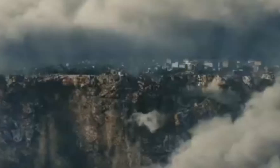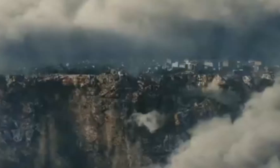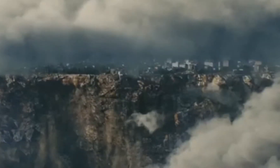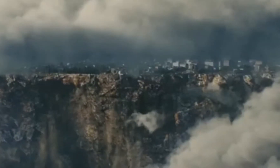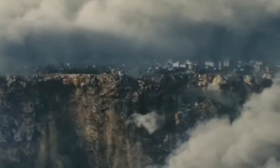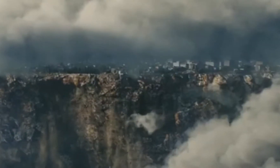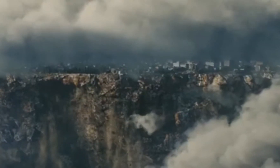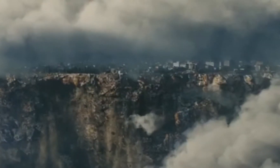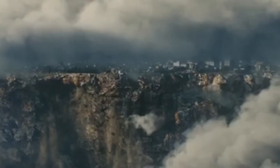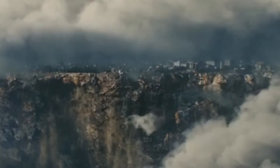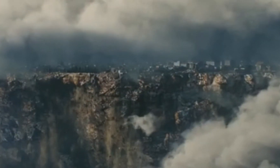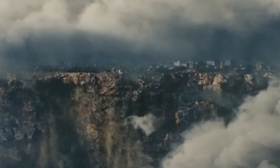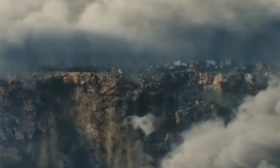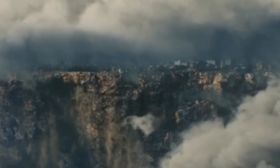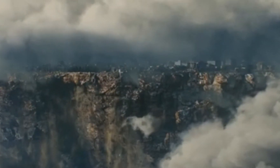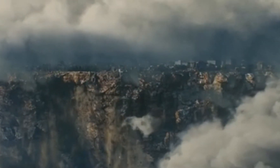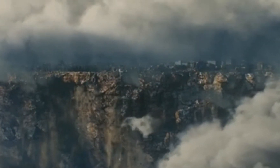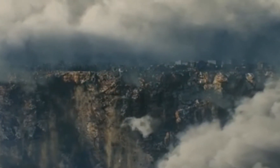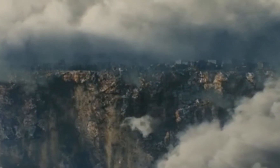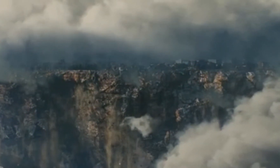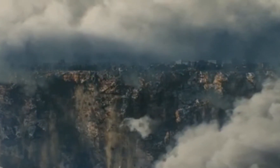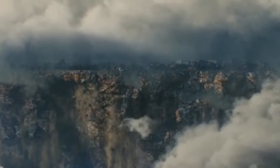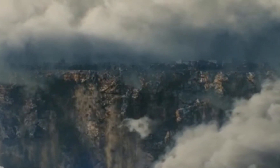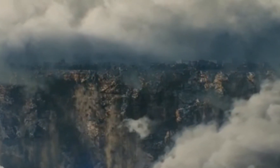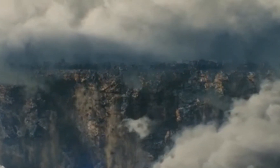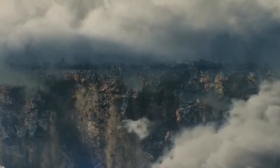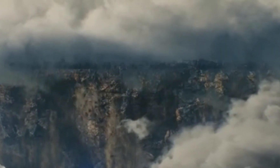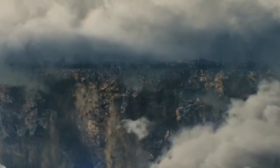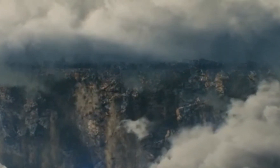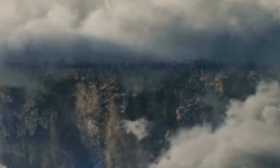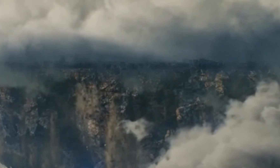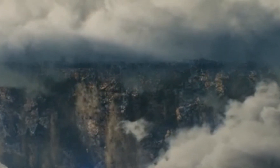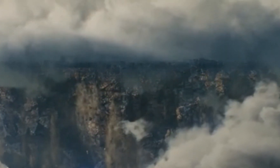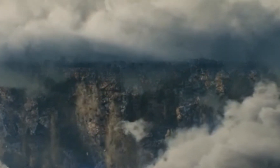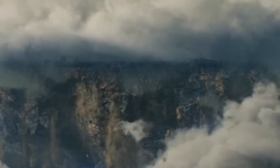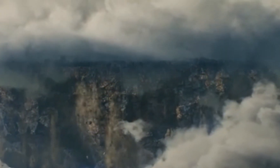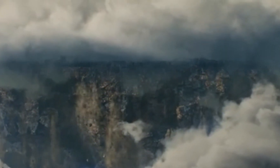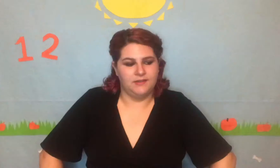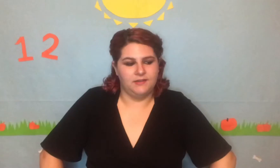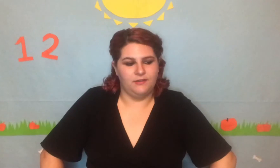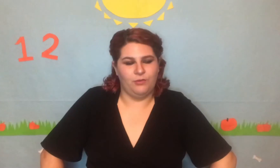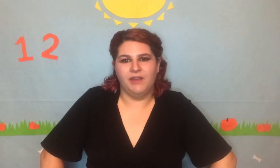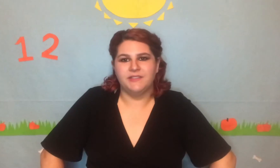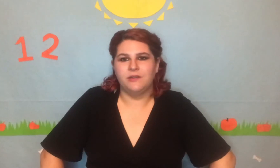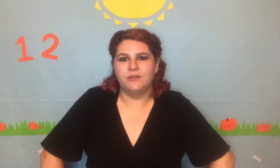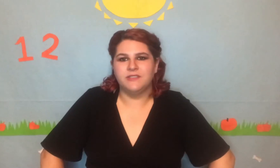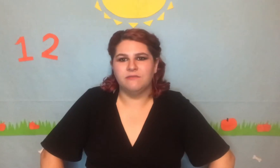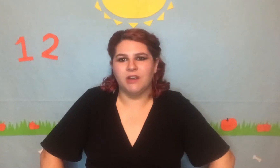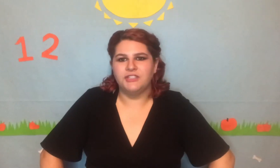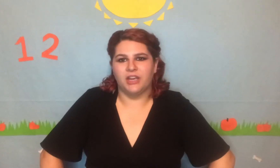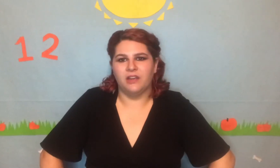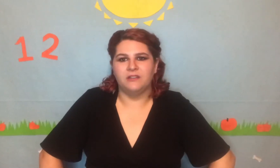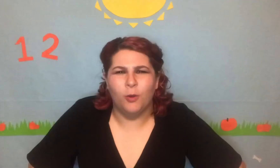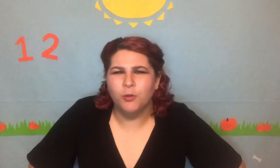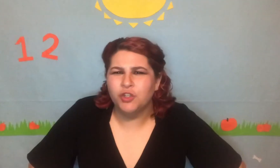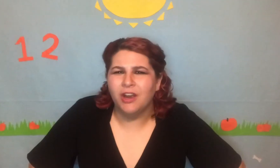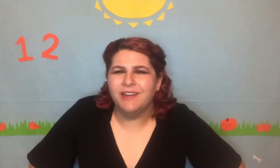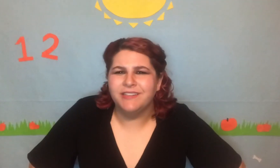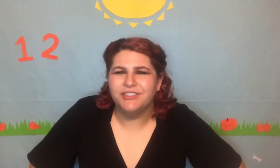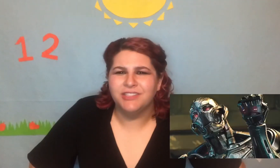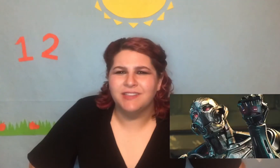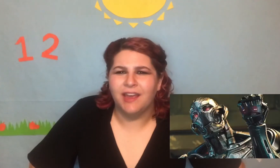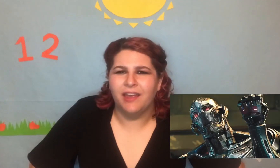breaking free! We're soaring, flying." Why is it always in Russia? Ultron is just that